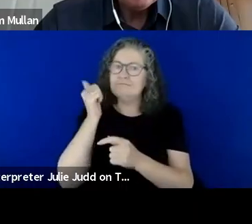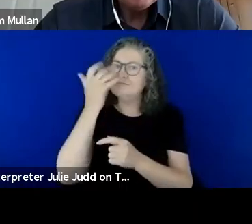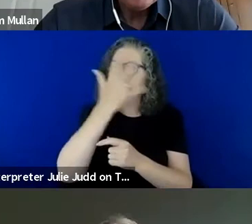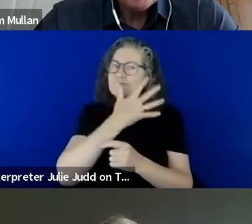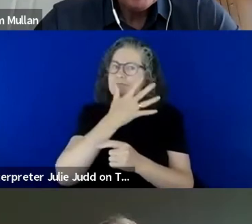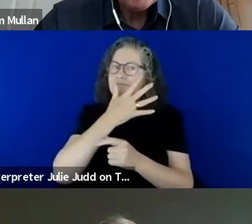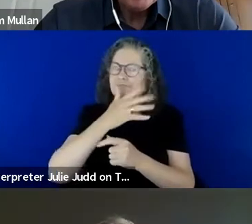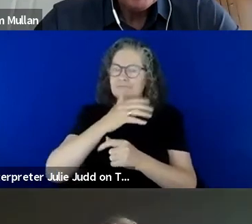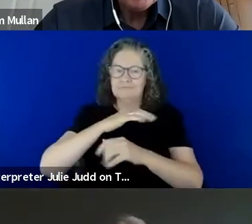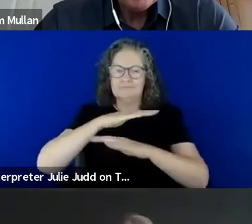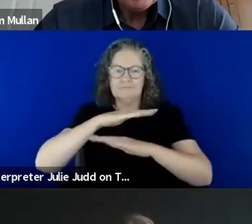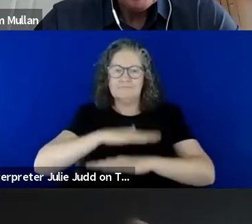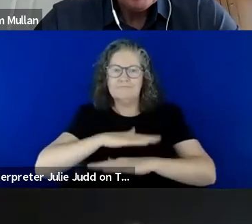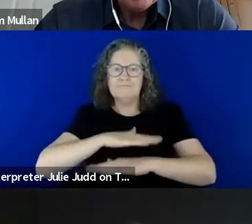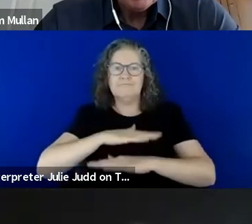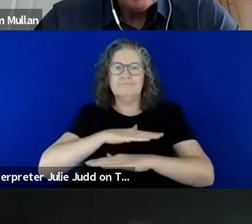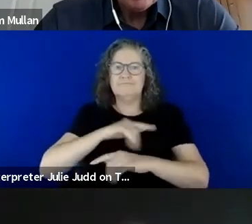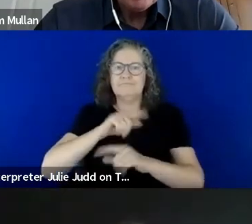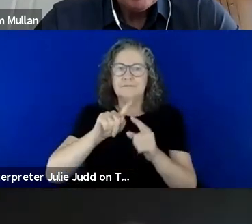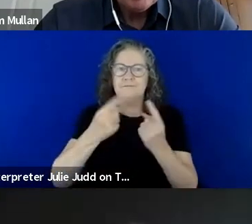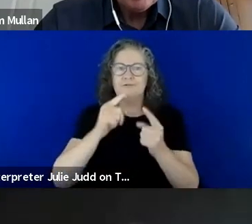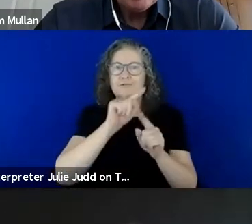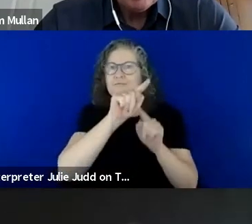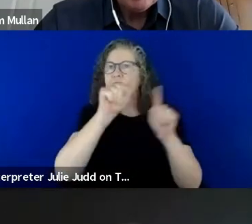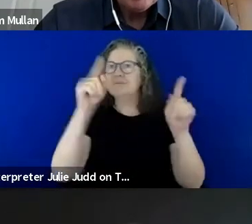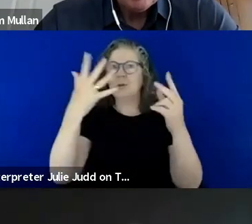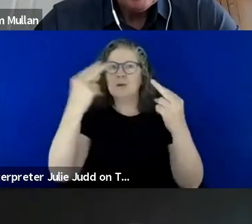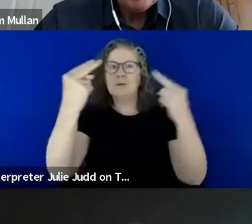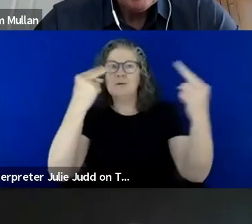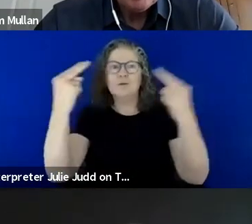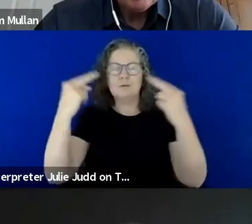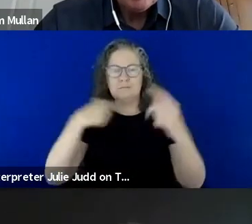lands on which we gather today and pay my respects to their elders past and present and those